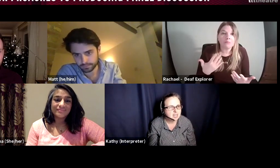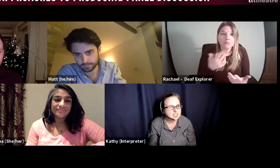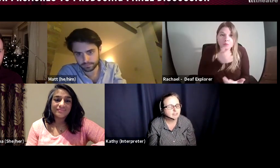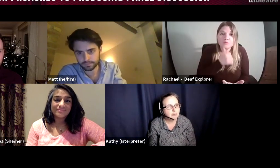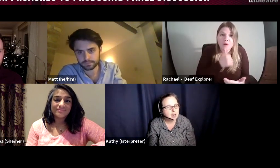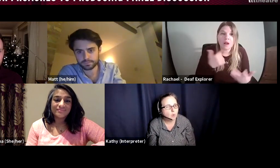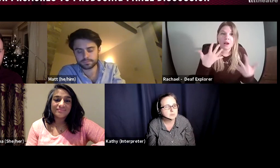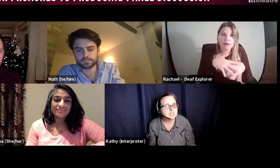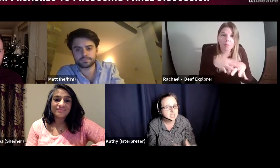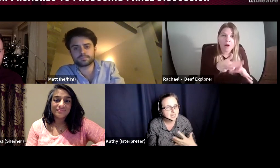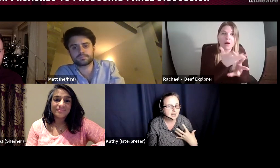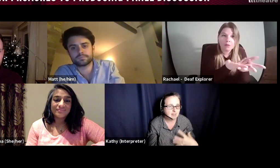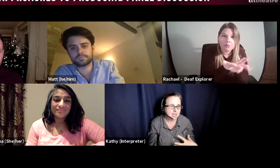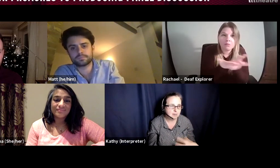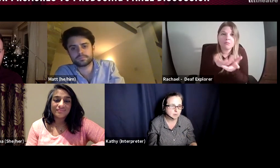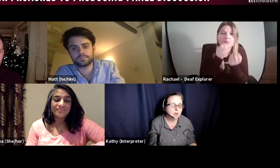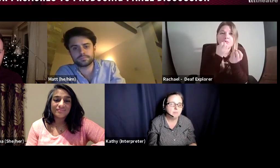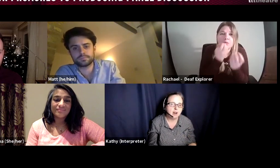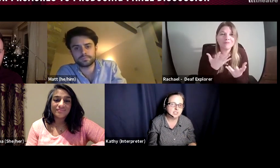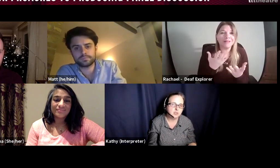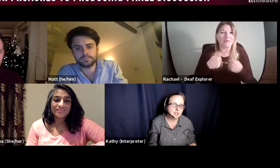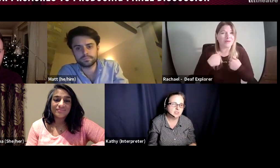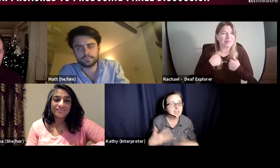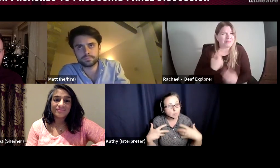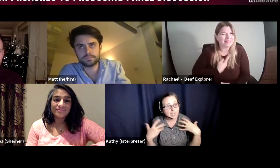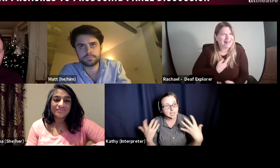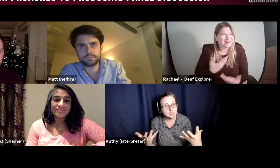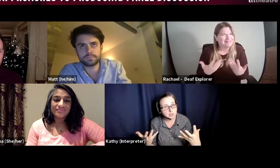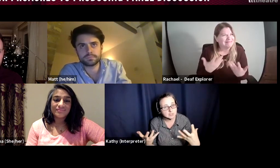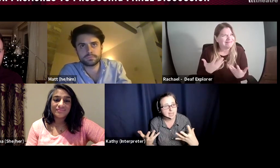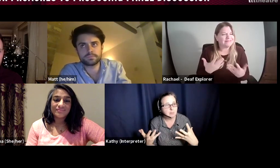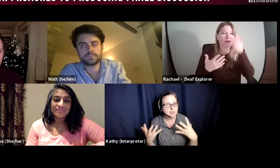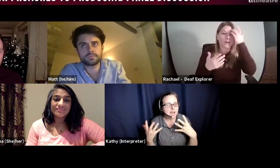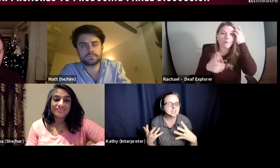so for me it was not particularly valuable, but I do think the network it gives you is valuable yes?